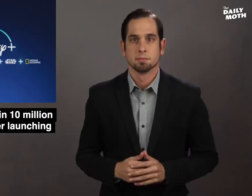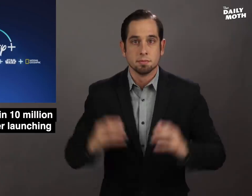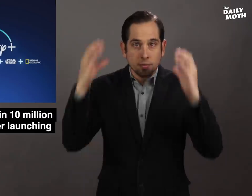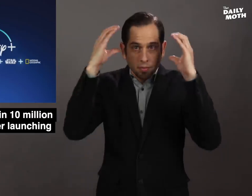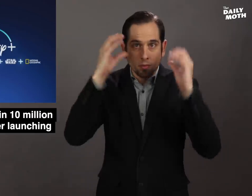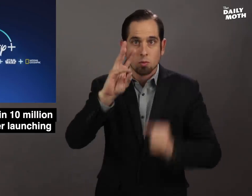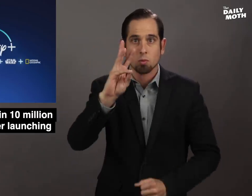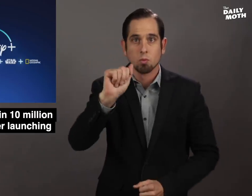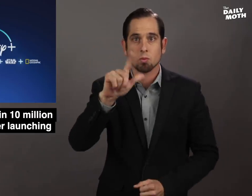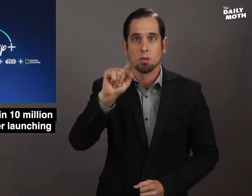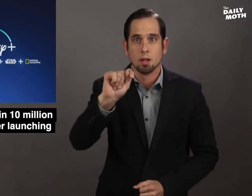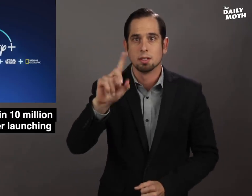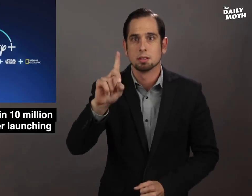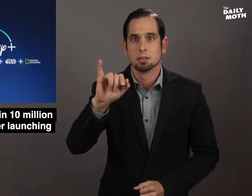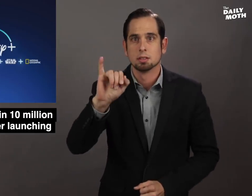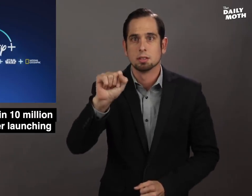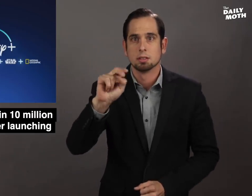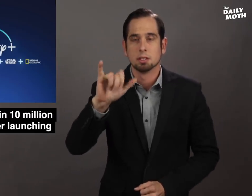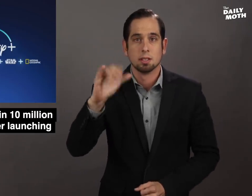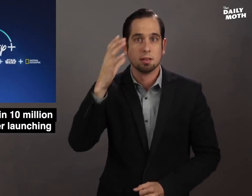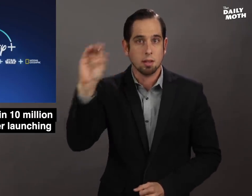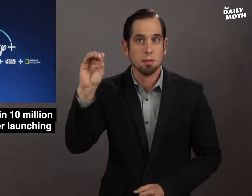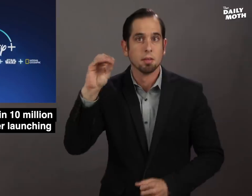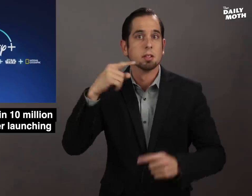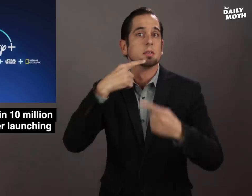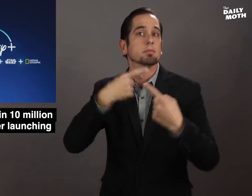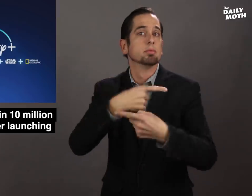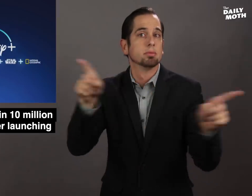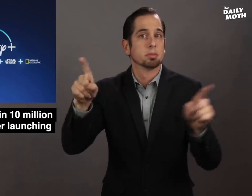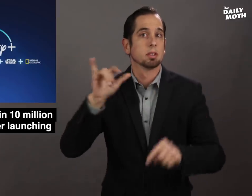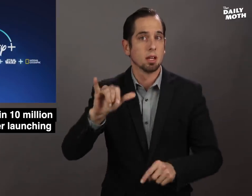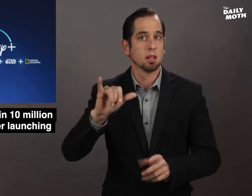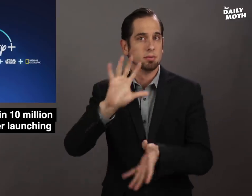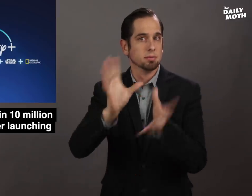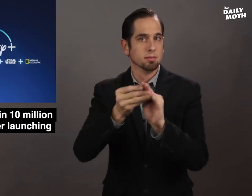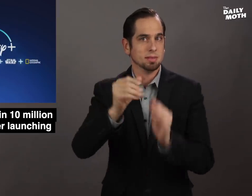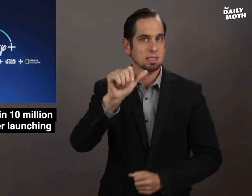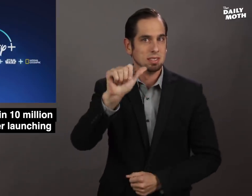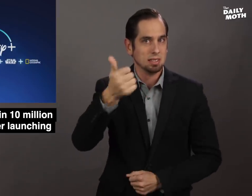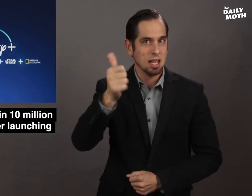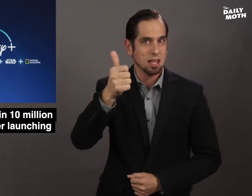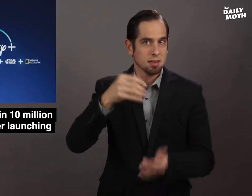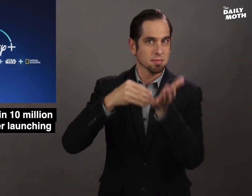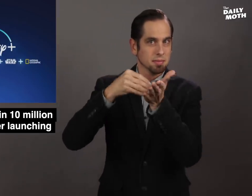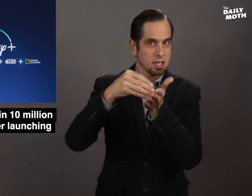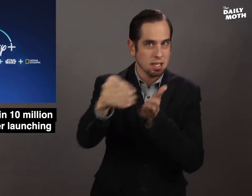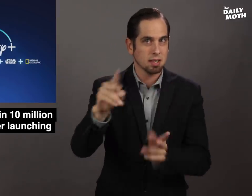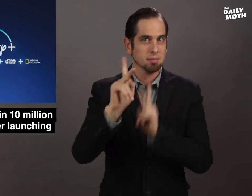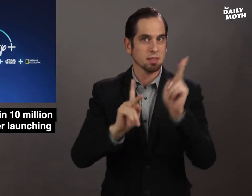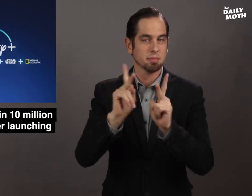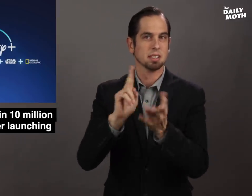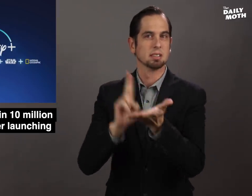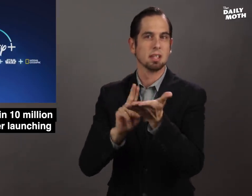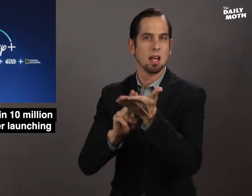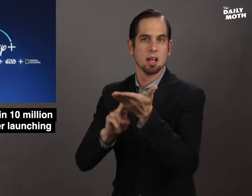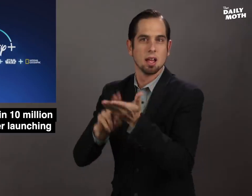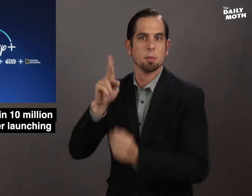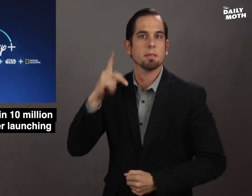Walt Disney Co announced that 10 million people signed up